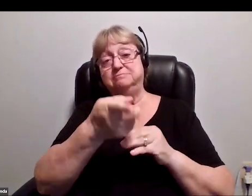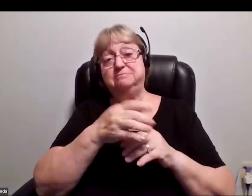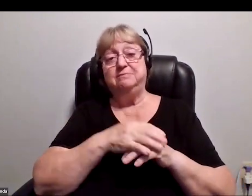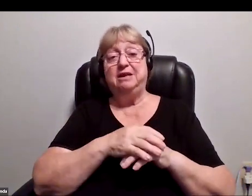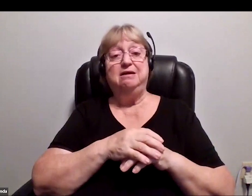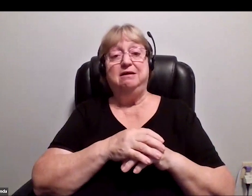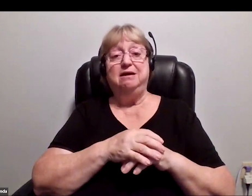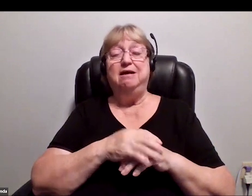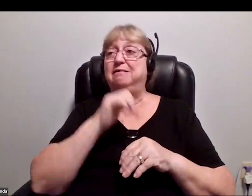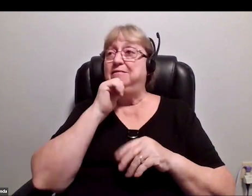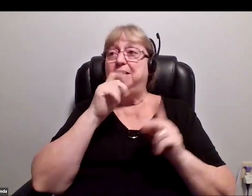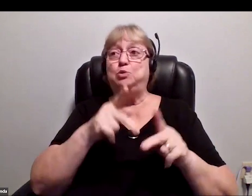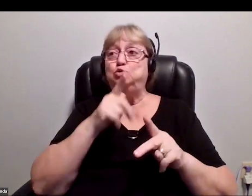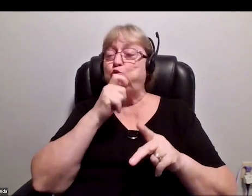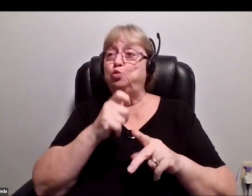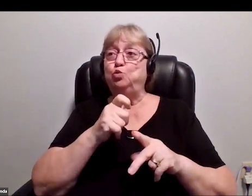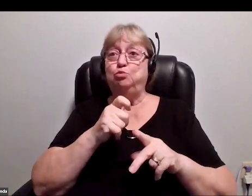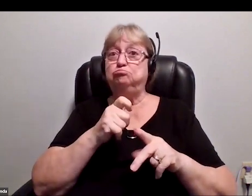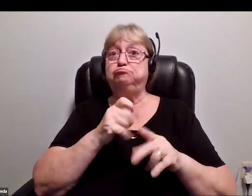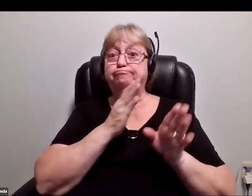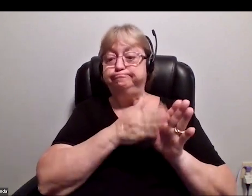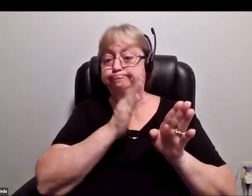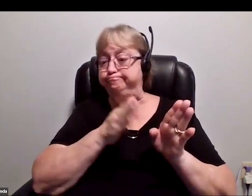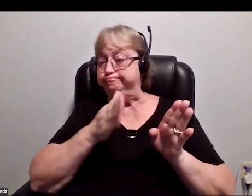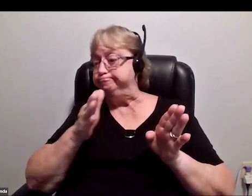that went through the ordinary path to be an astronaut.